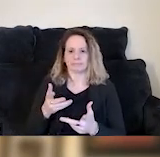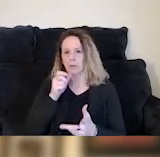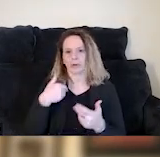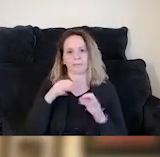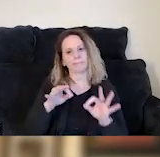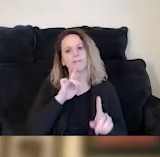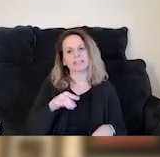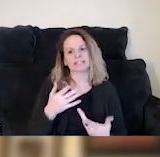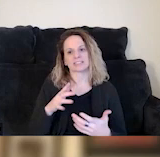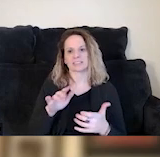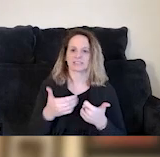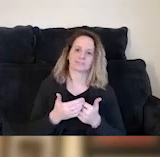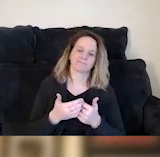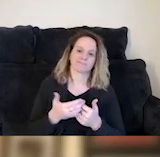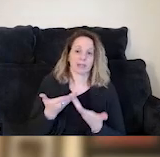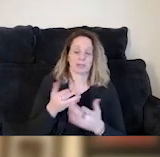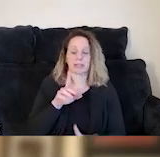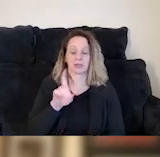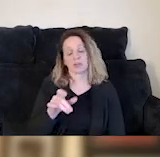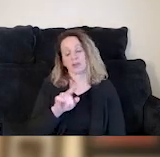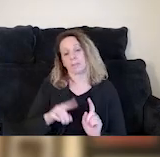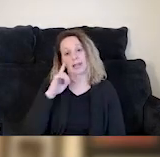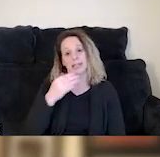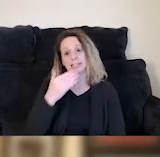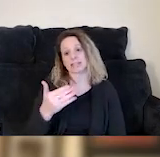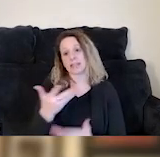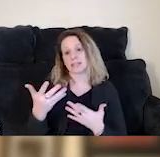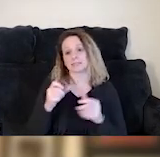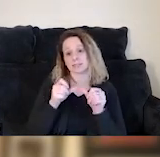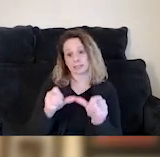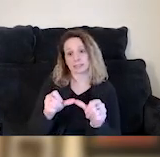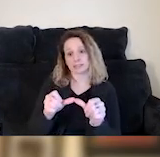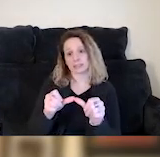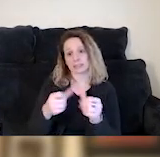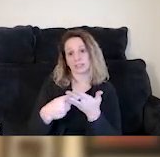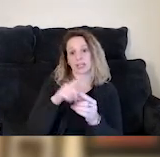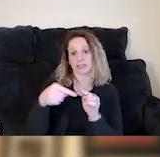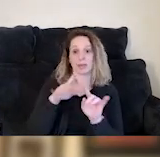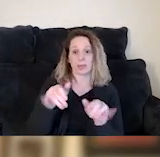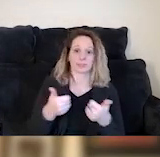and I don't know if you're opposing it as a question, but I think it's a good thing to continuously bring up and challenge all as well.